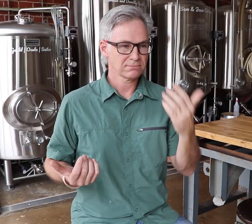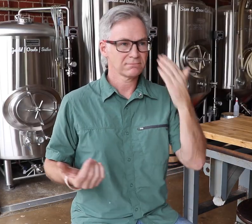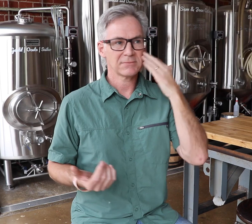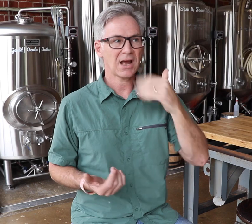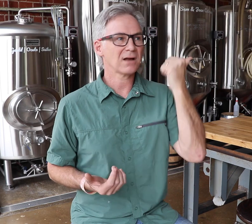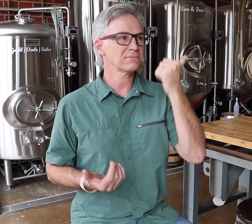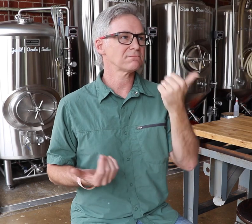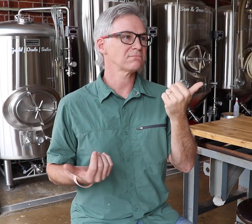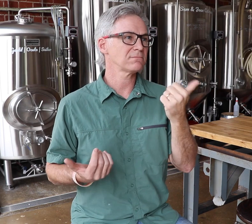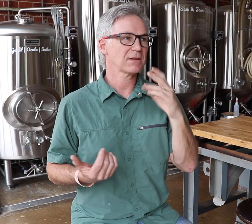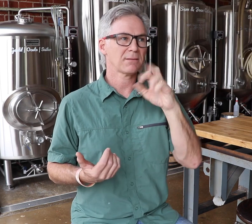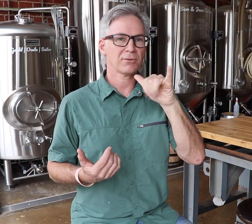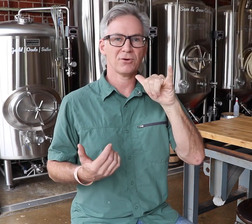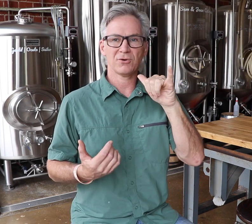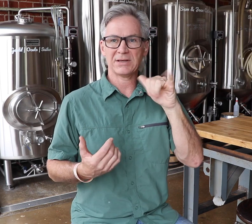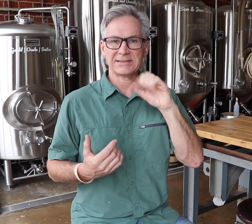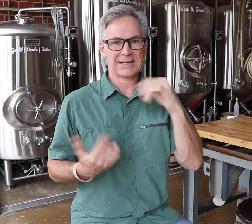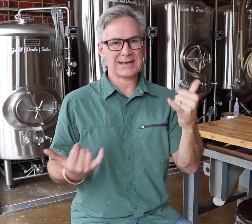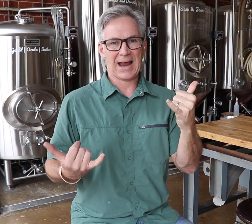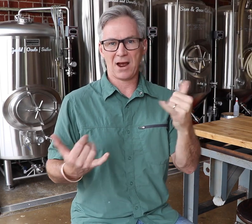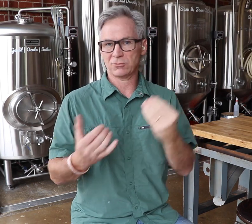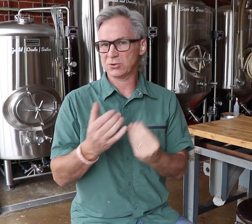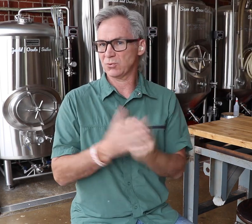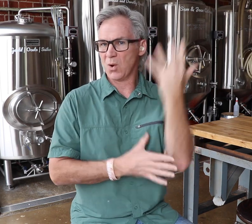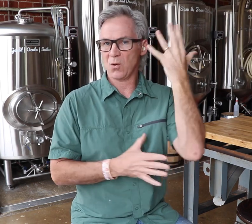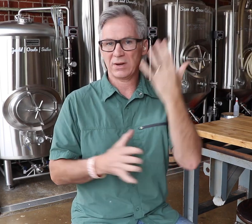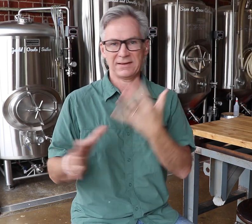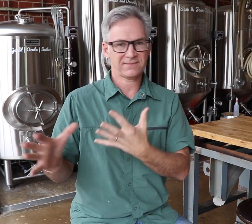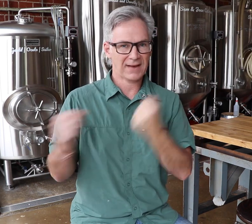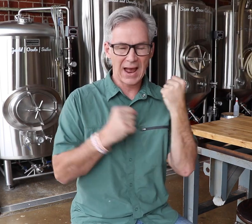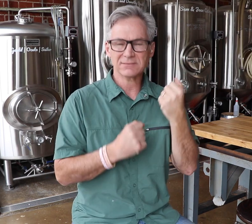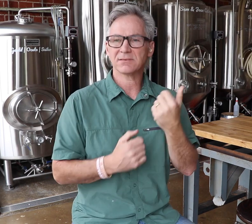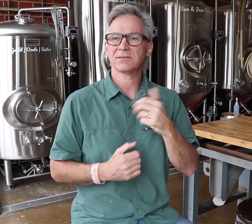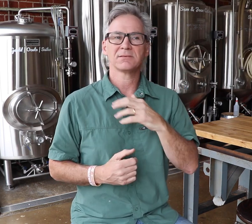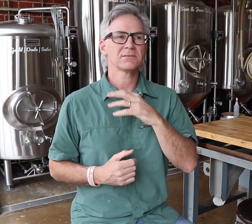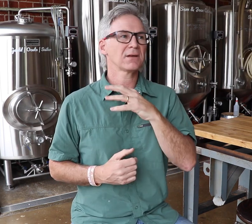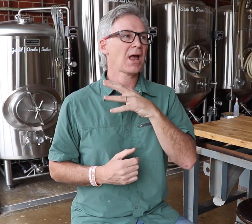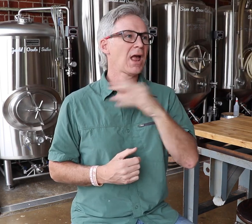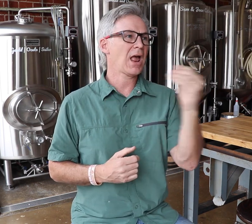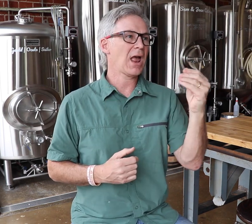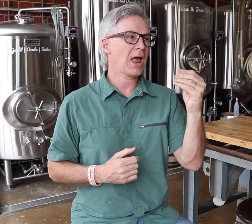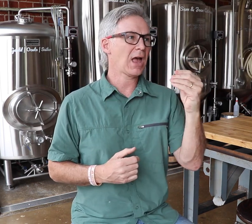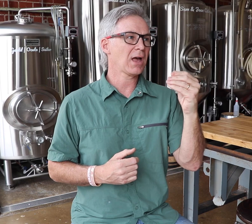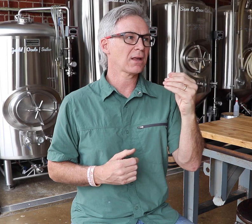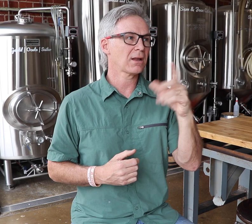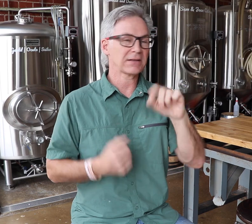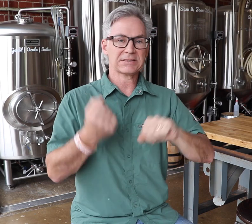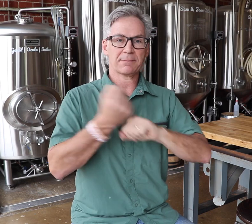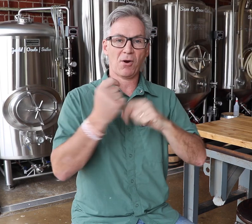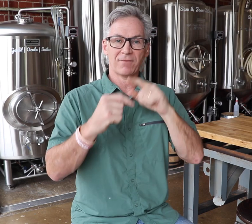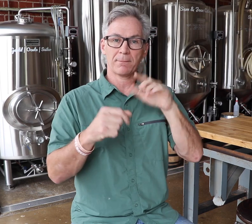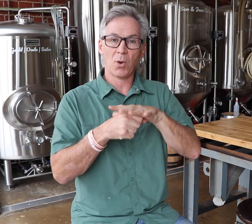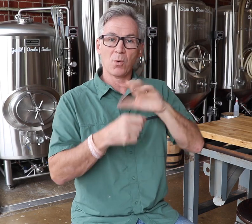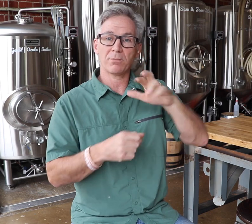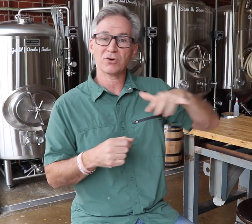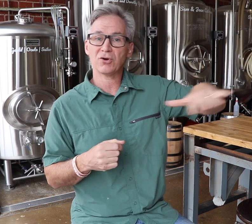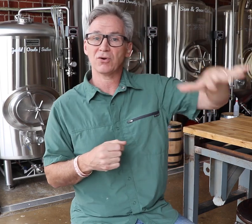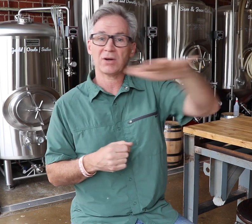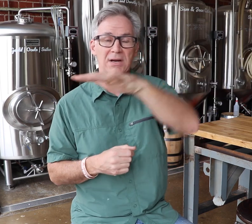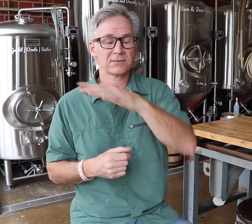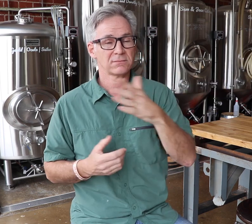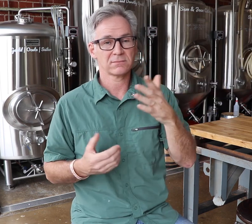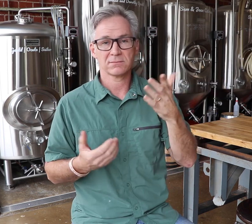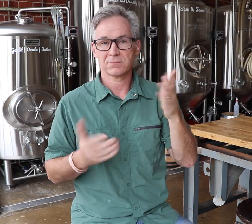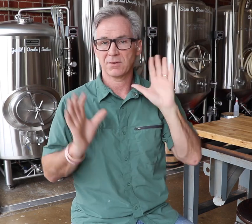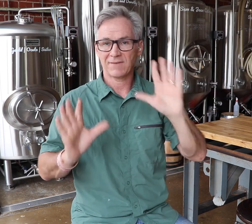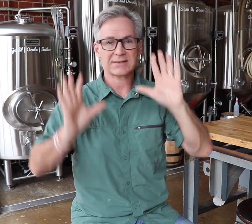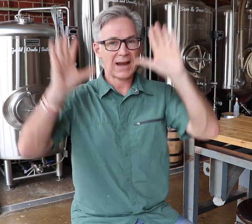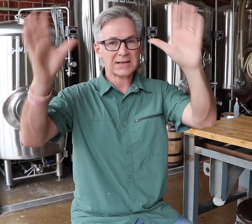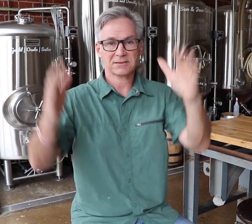The brewery culture is growing rapidly and the support you get from your local breweries is fantastic.